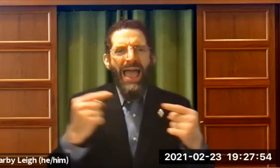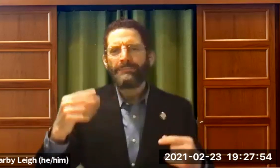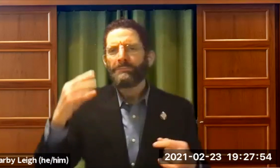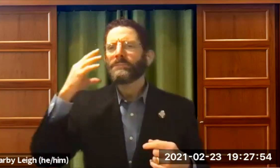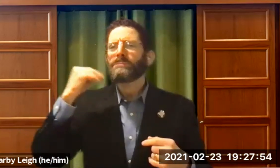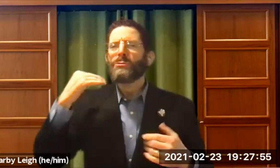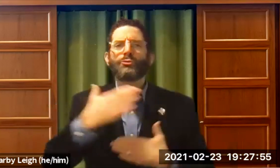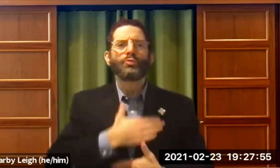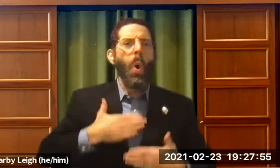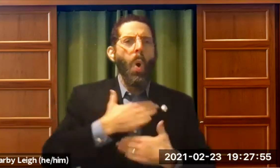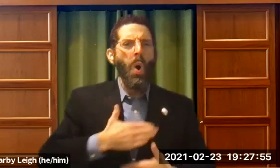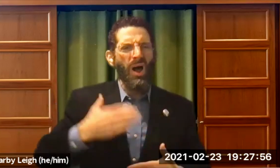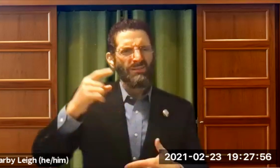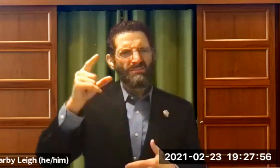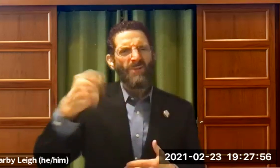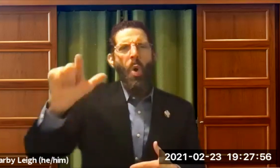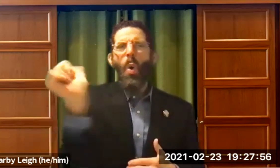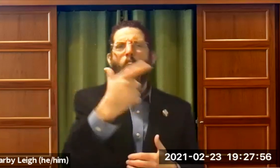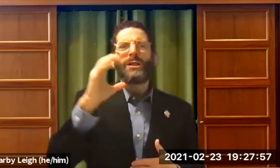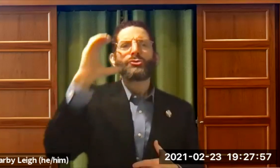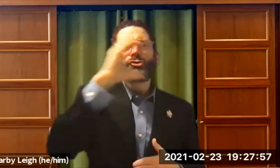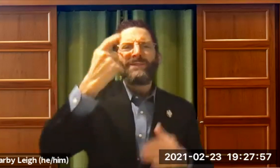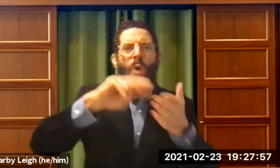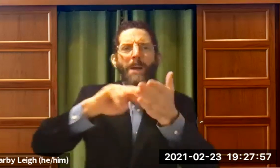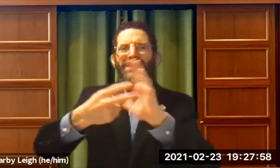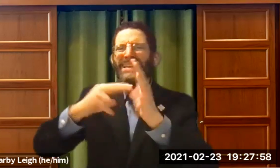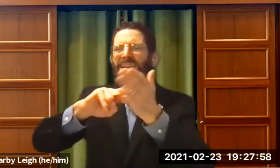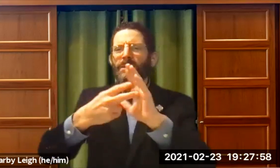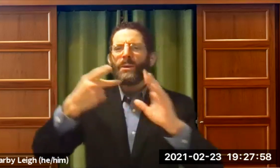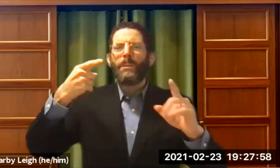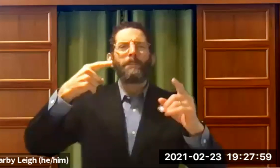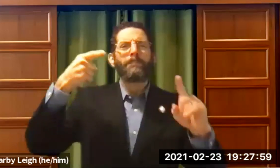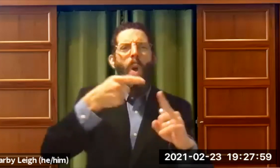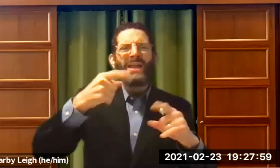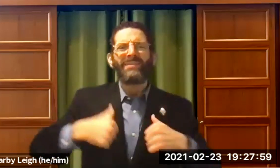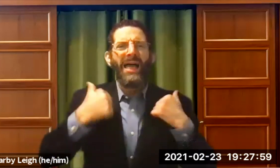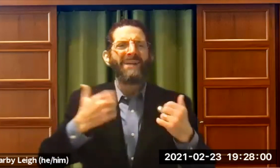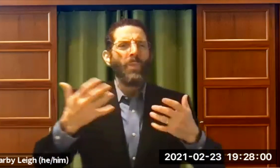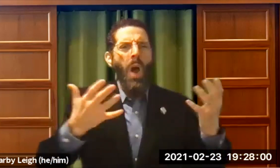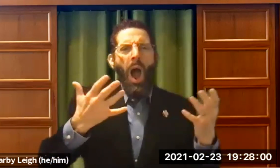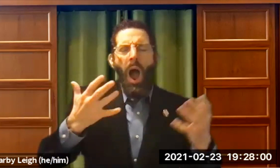life that have him packet on me. And some have been very painful. I've been searching for meaning and for the